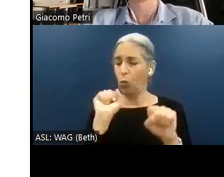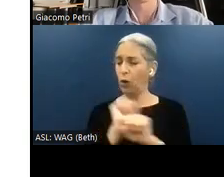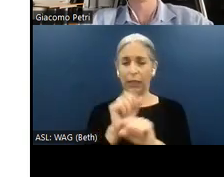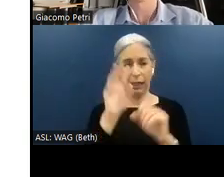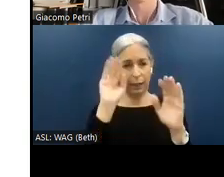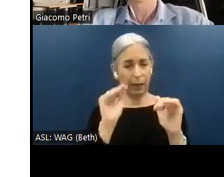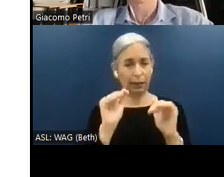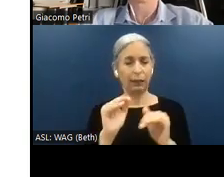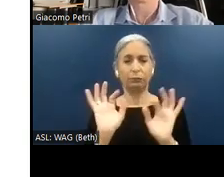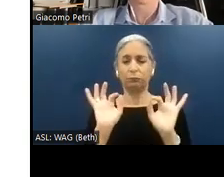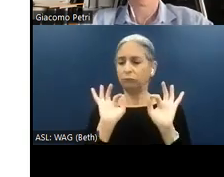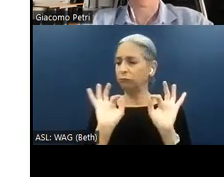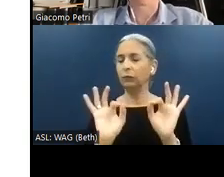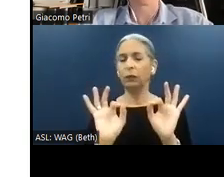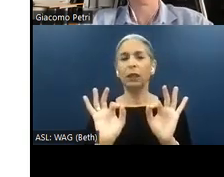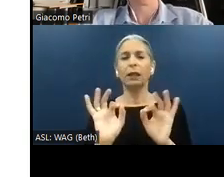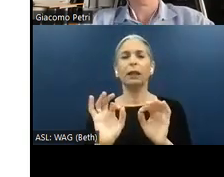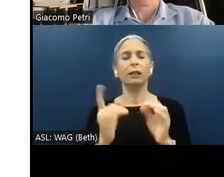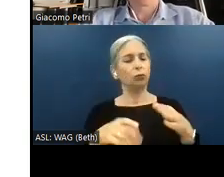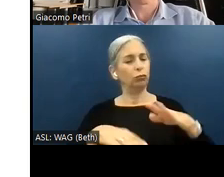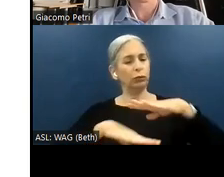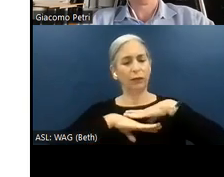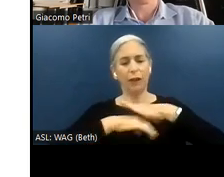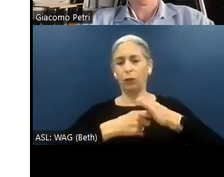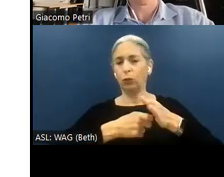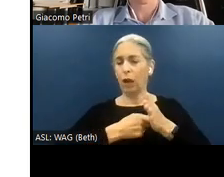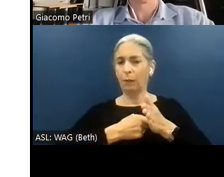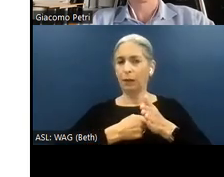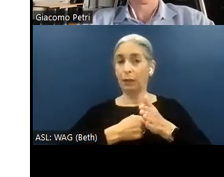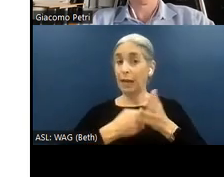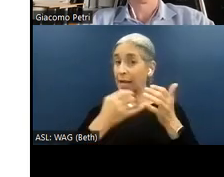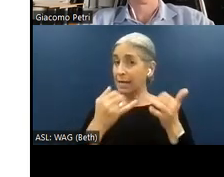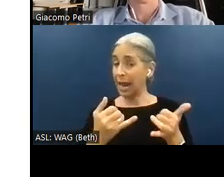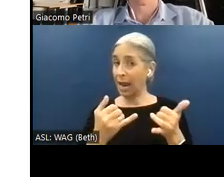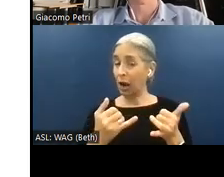seems meeting our requirements. Now let's see what a code assessment brings